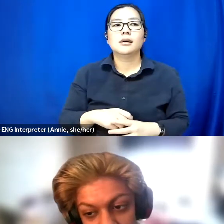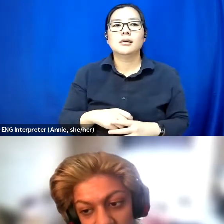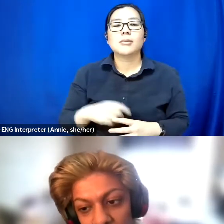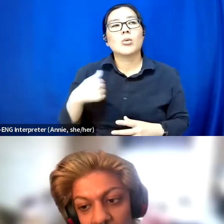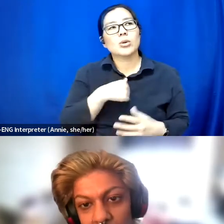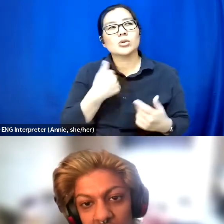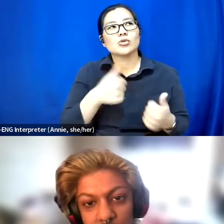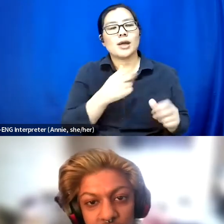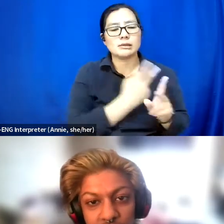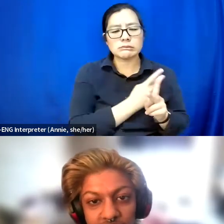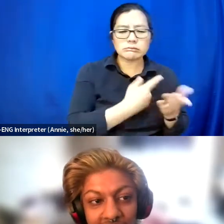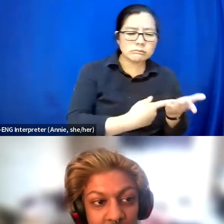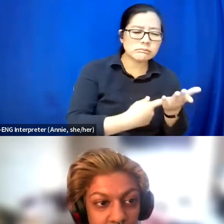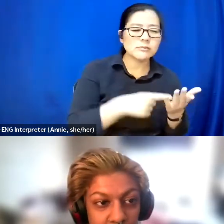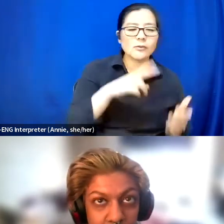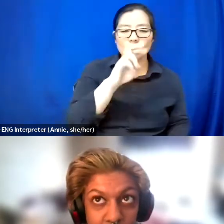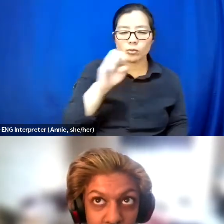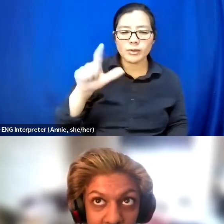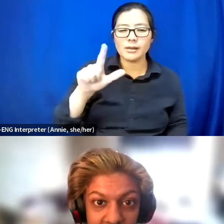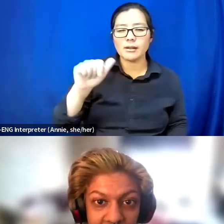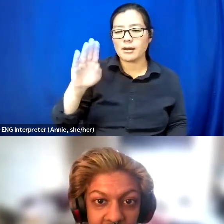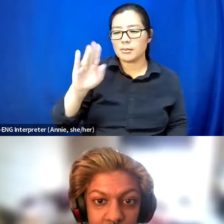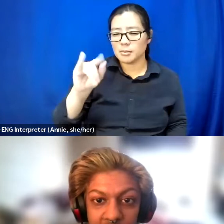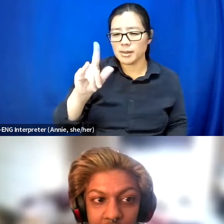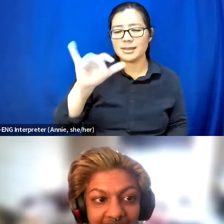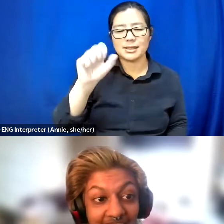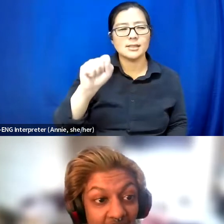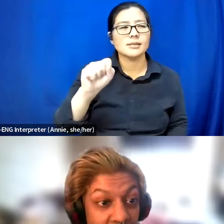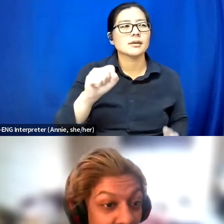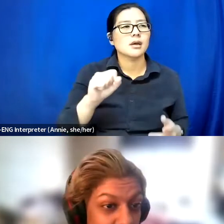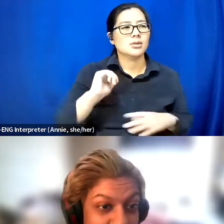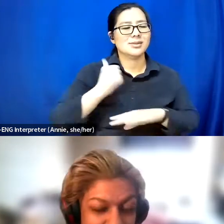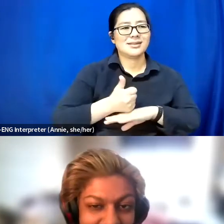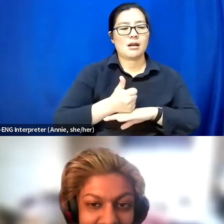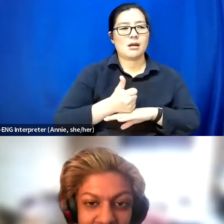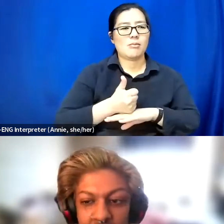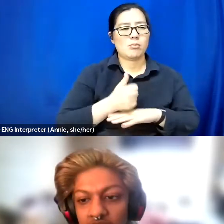how to create programming where we could have IRL spaces.